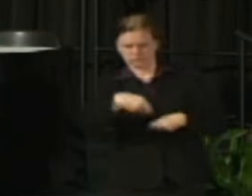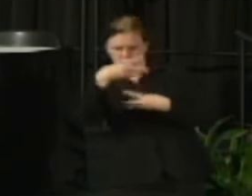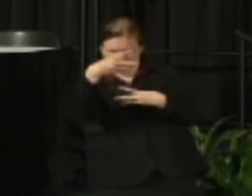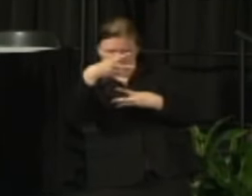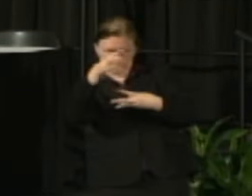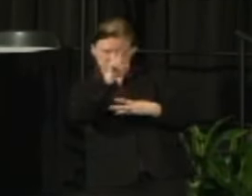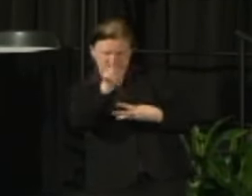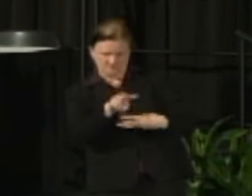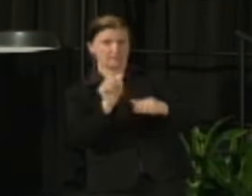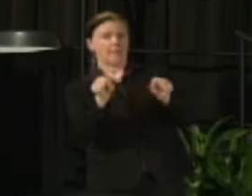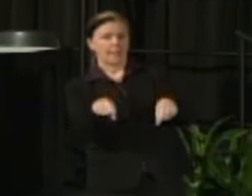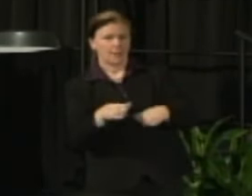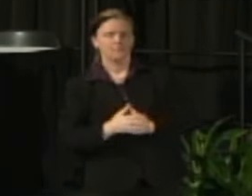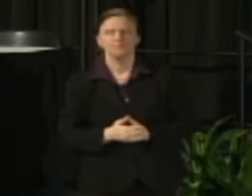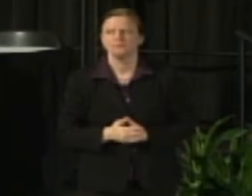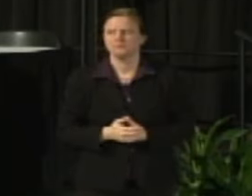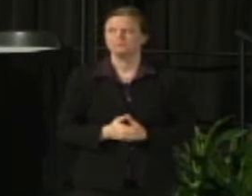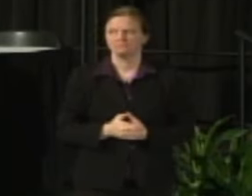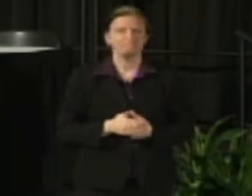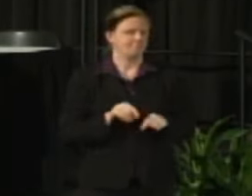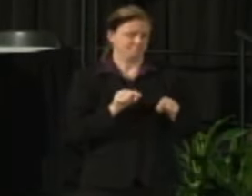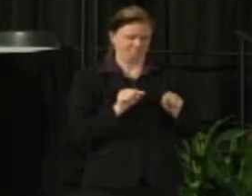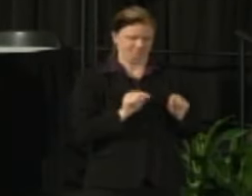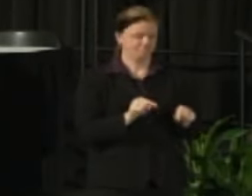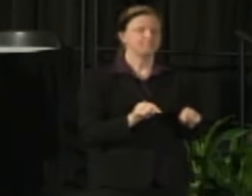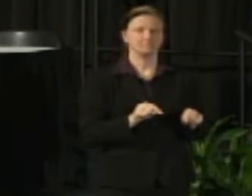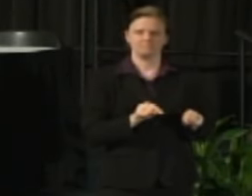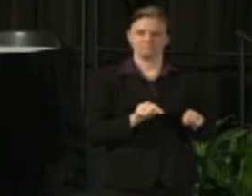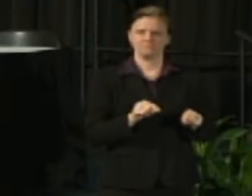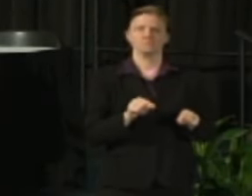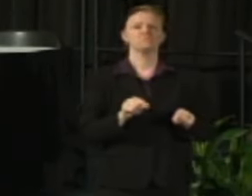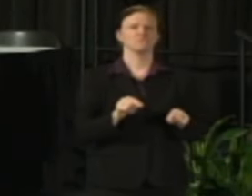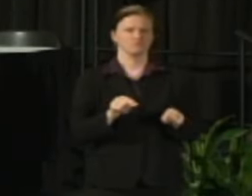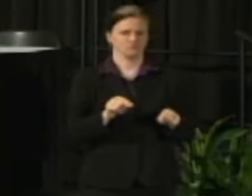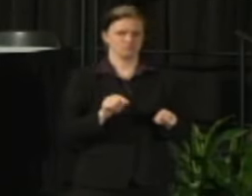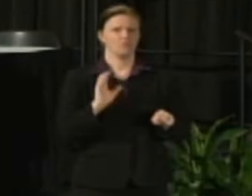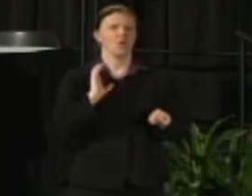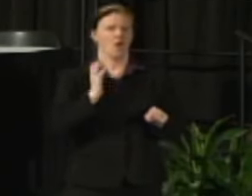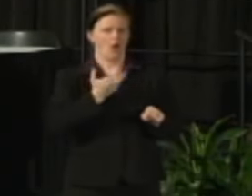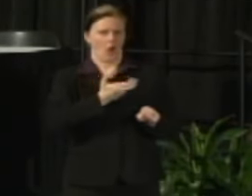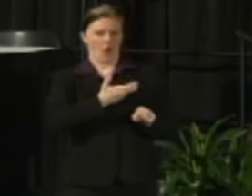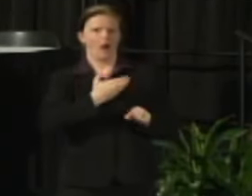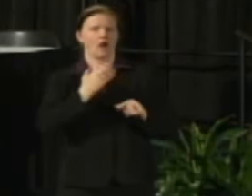to campus this is a place that we are, the University Relations Team has built